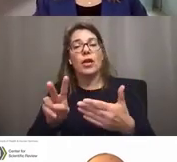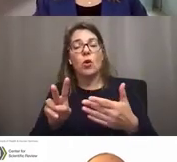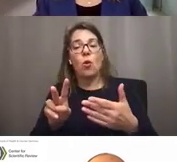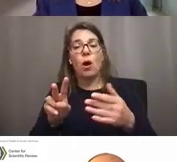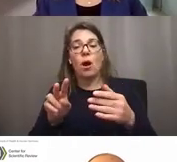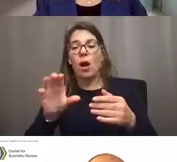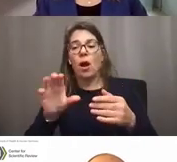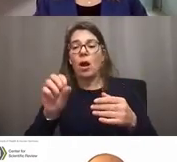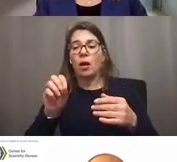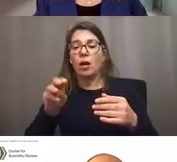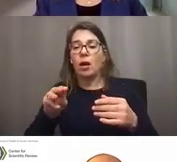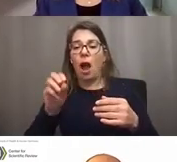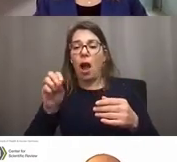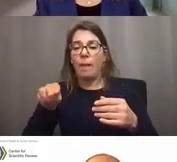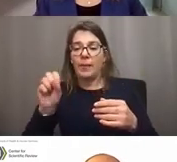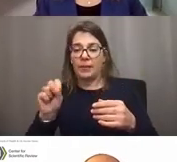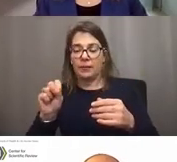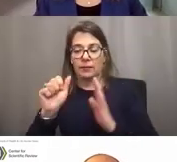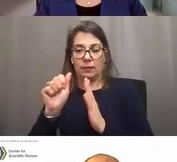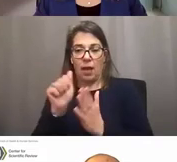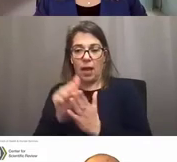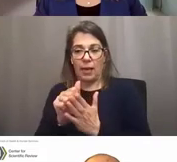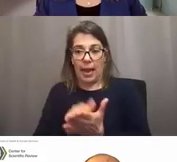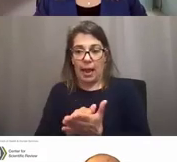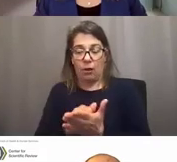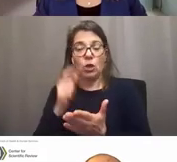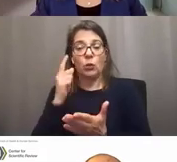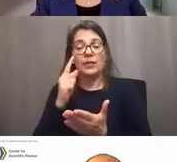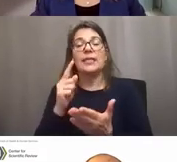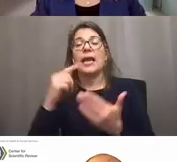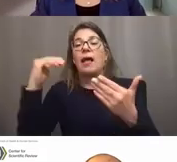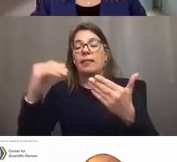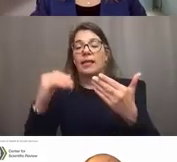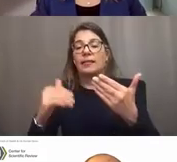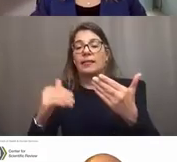you will see a list of the SRO and their e-mail address.